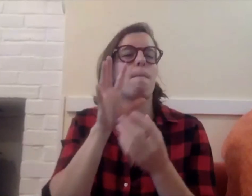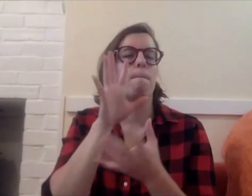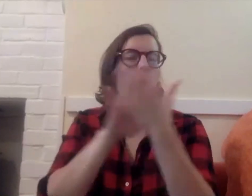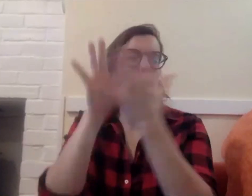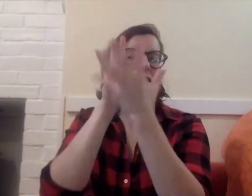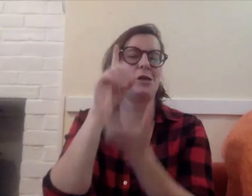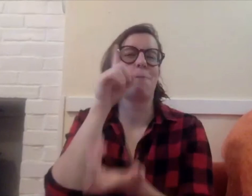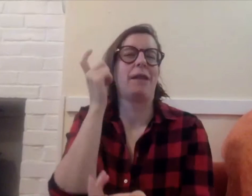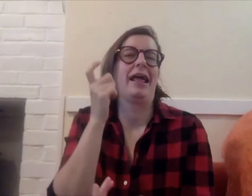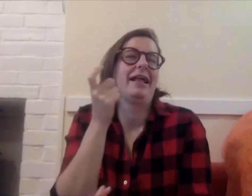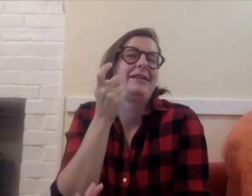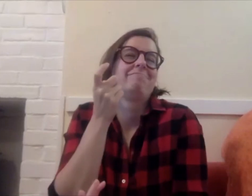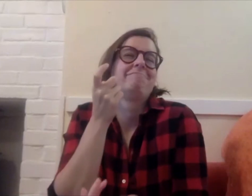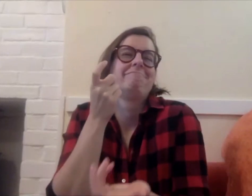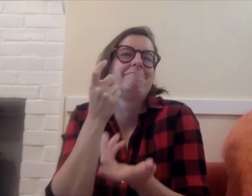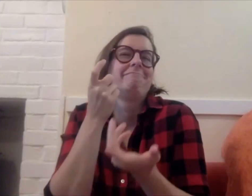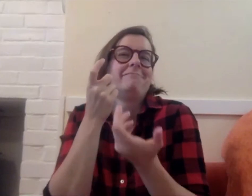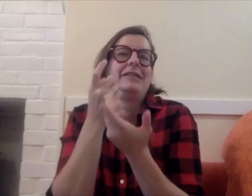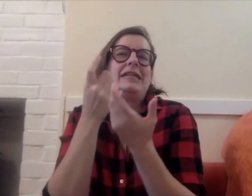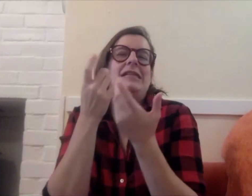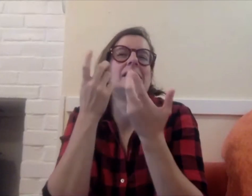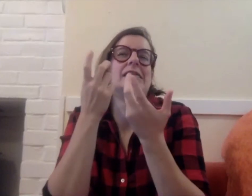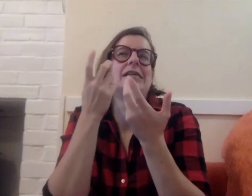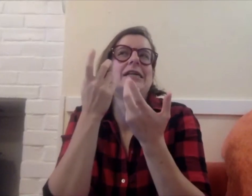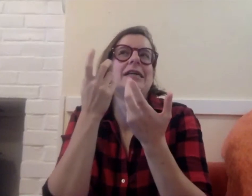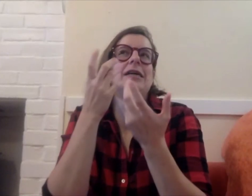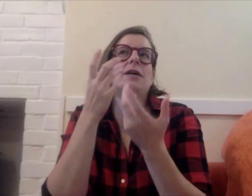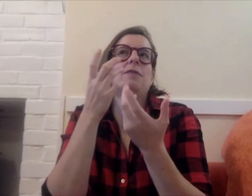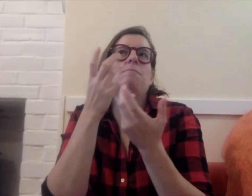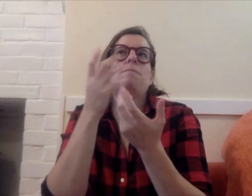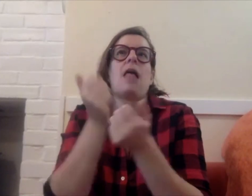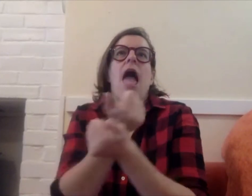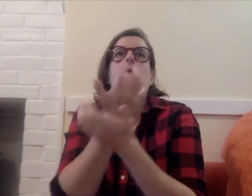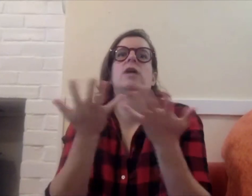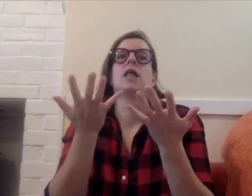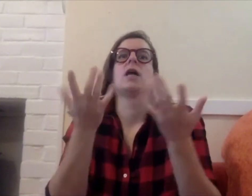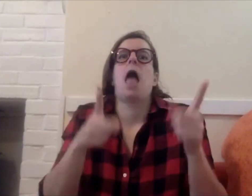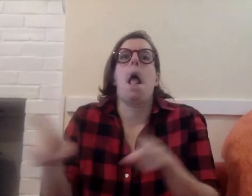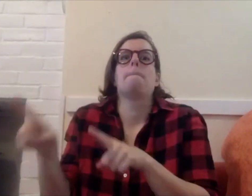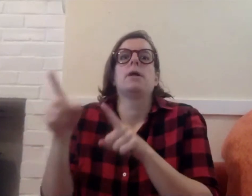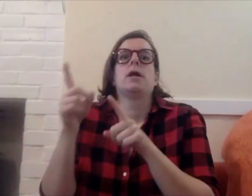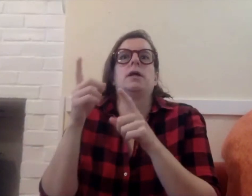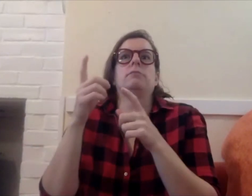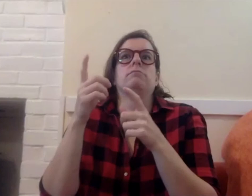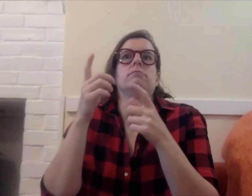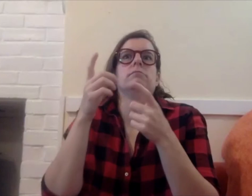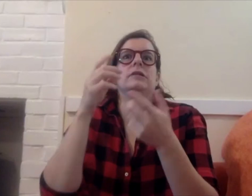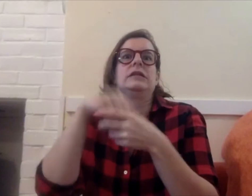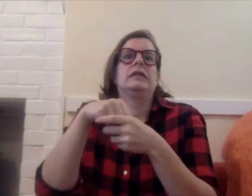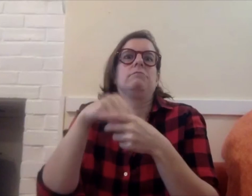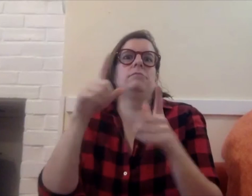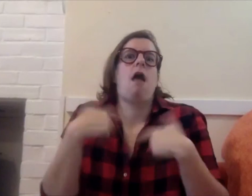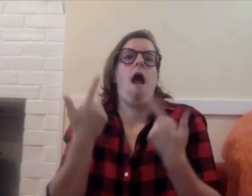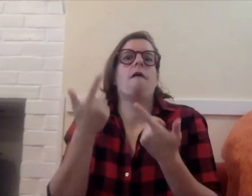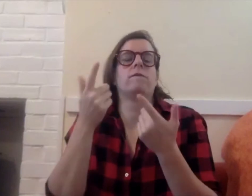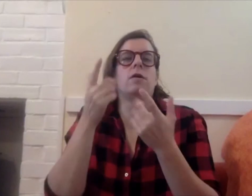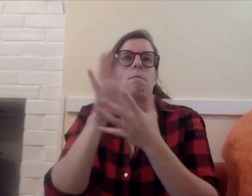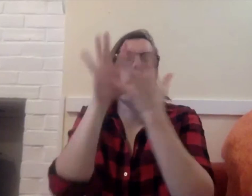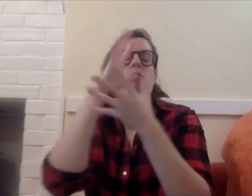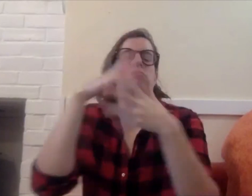in the place of my head. I added some smoke because it was relevant to everything that was going on in life at the time